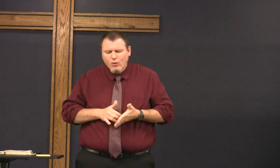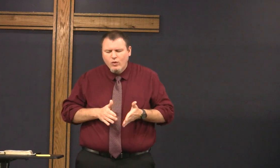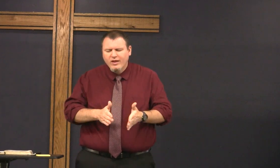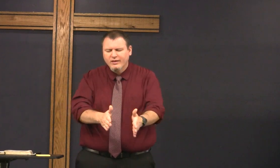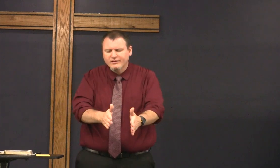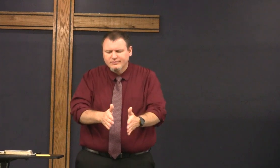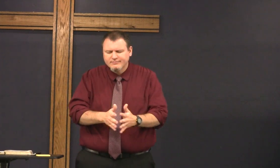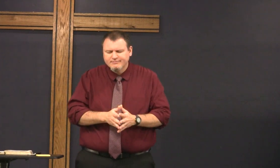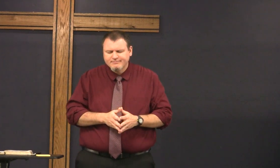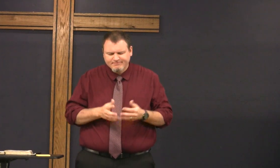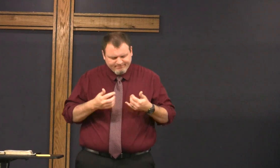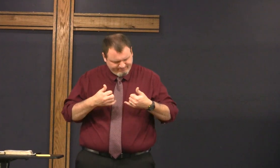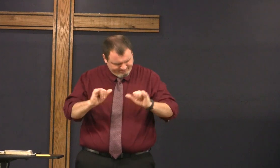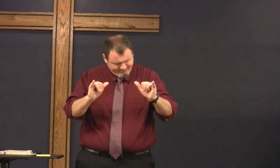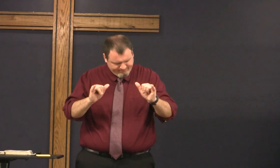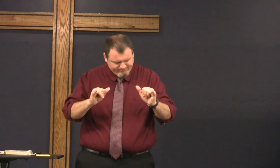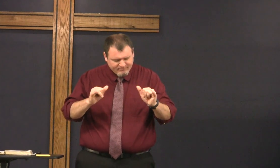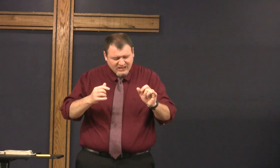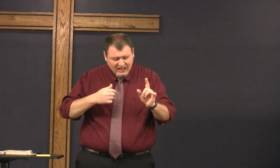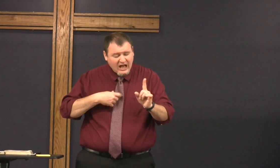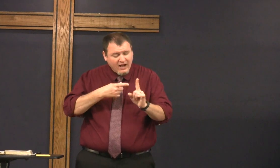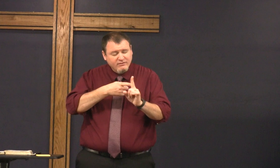I thank you that I'm still on the way